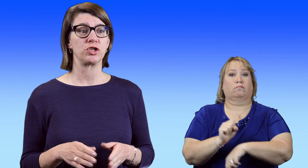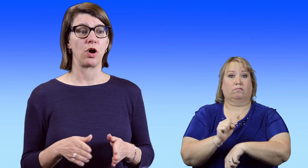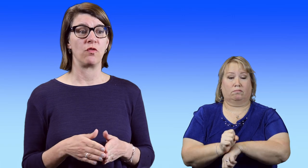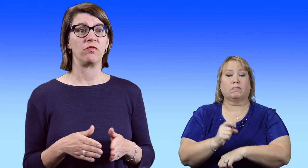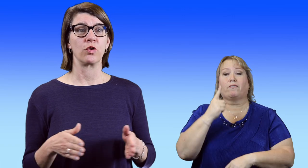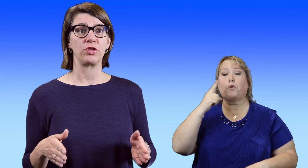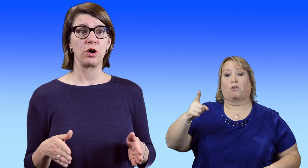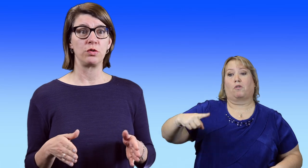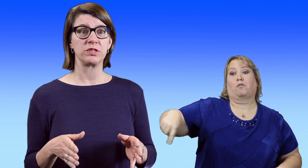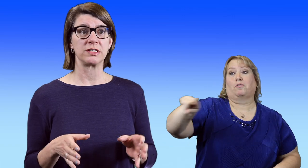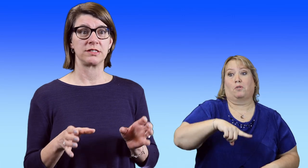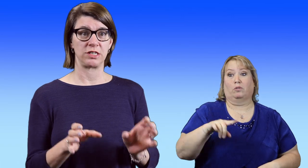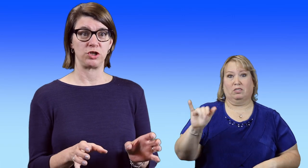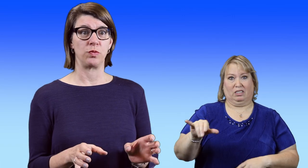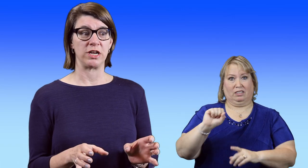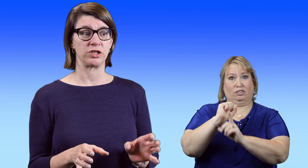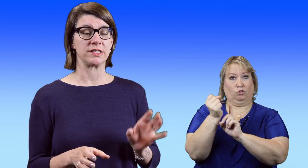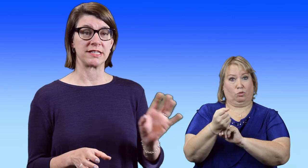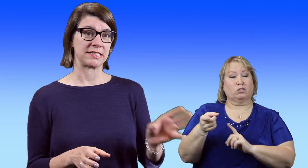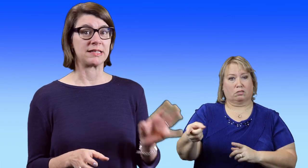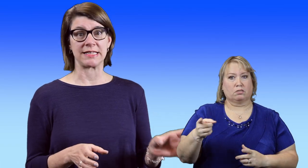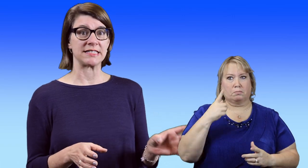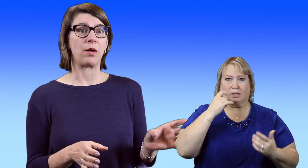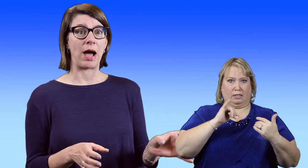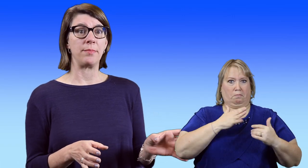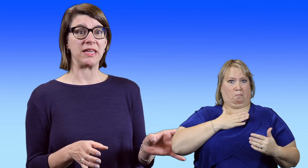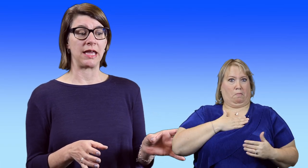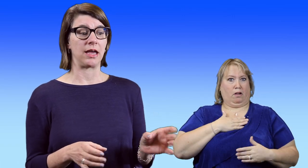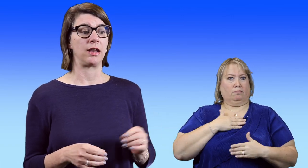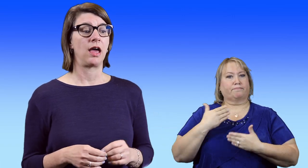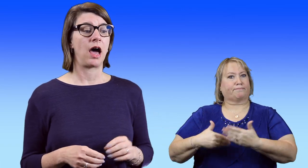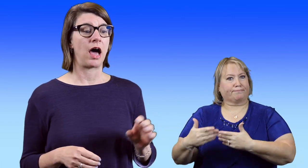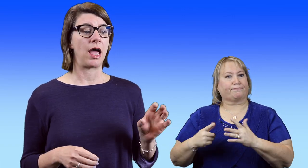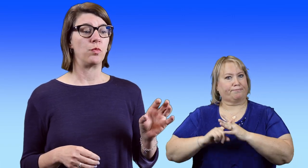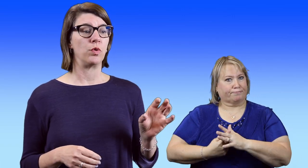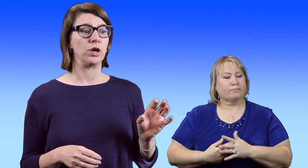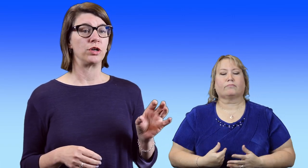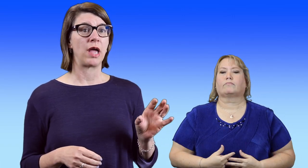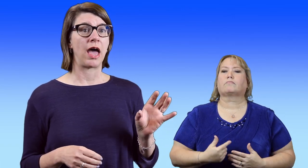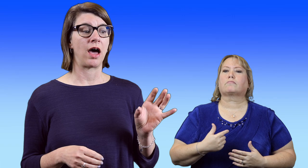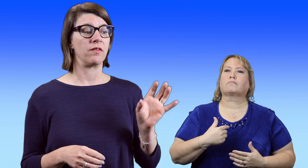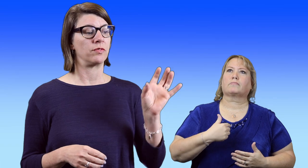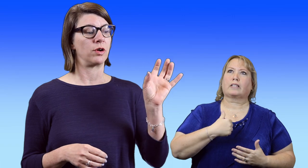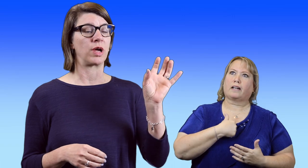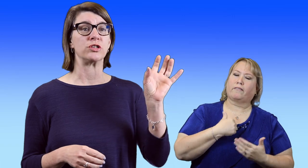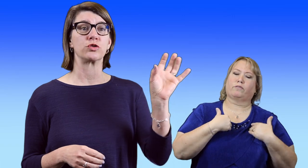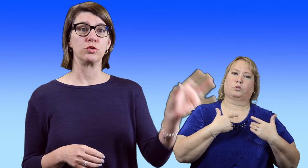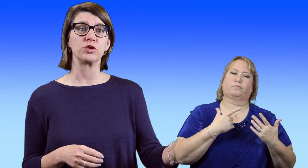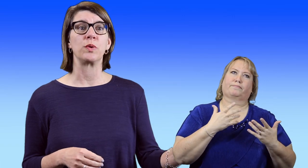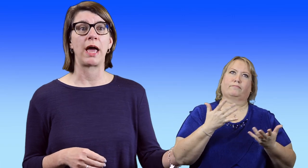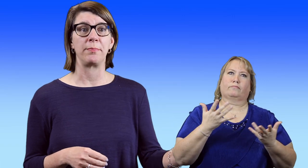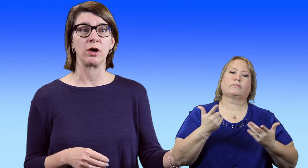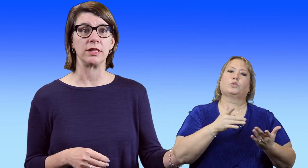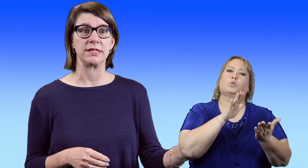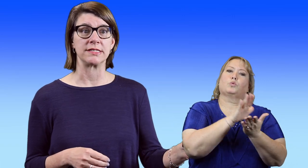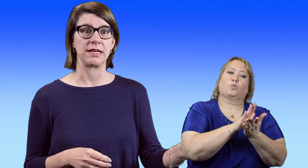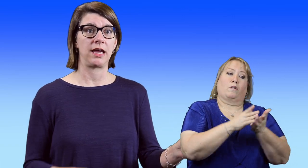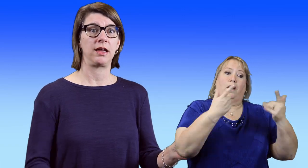So for those situations because that's how I began, I would have okay schools would happen on this day.